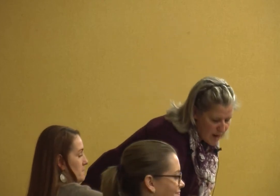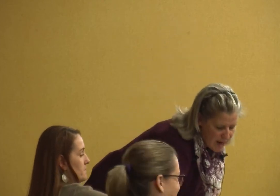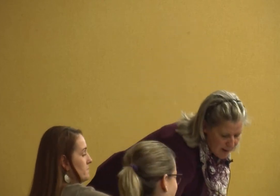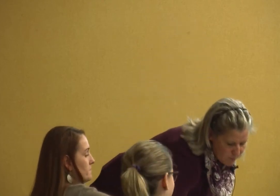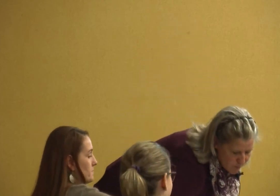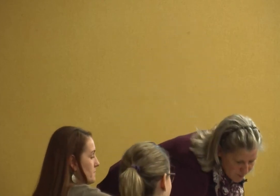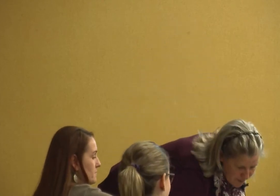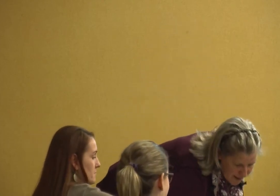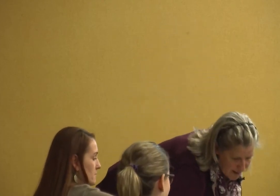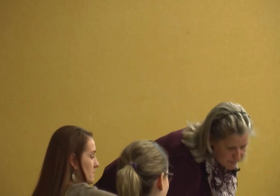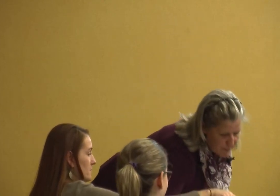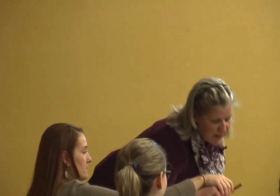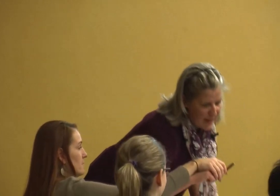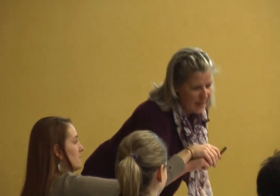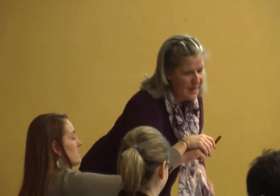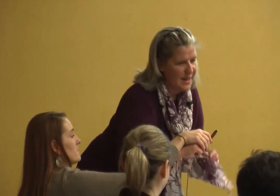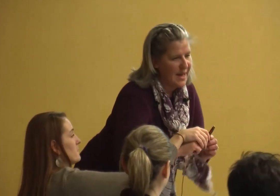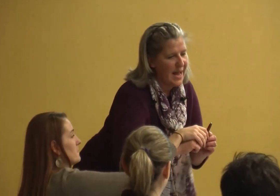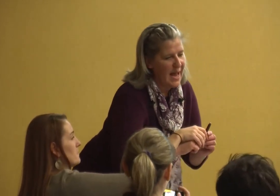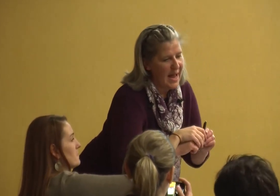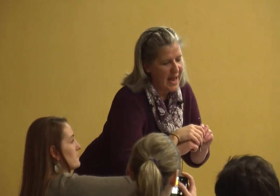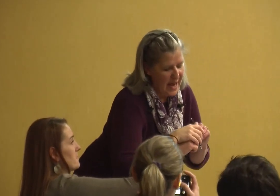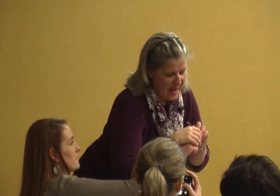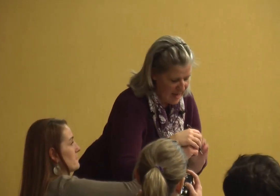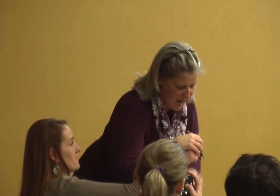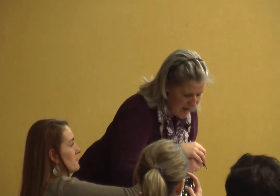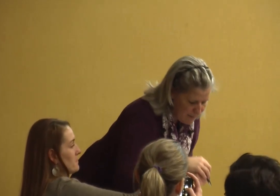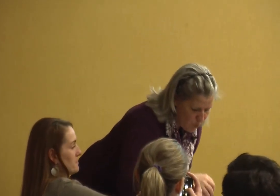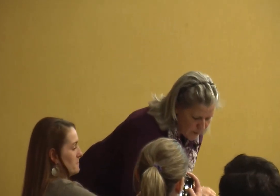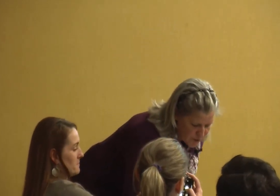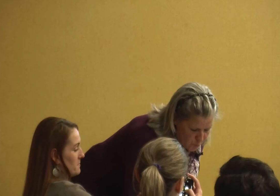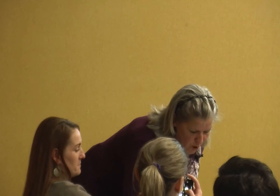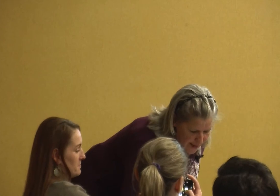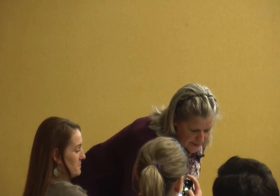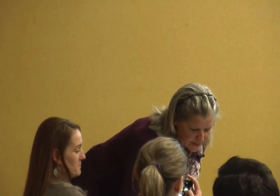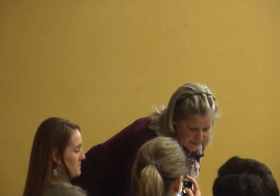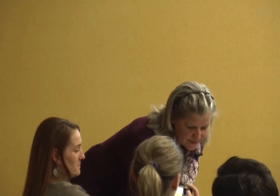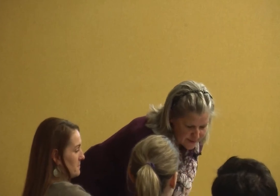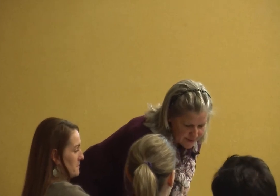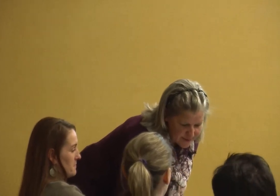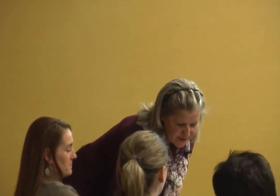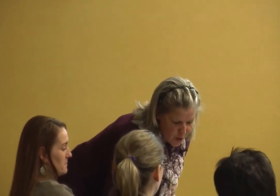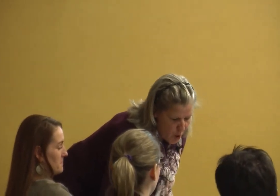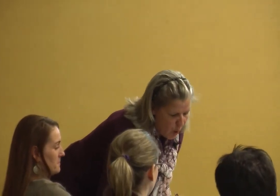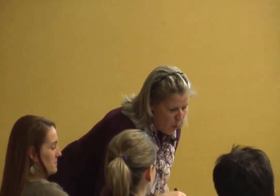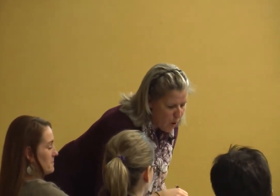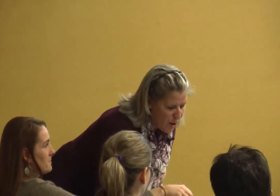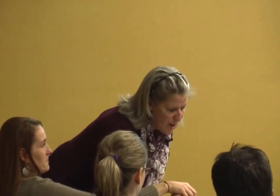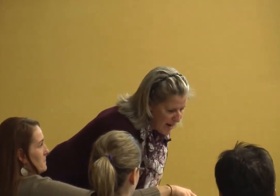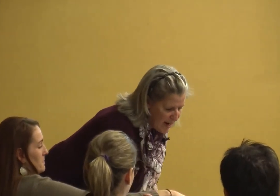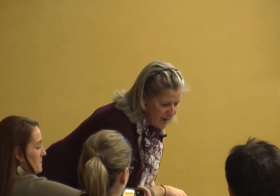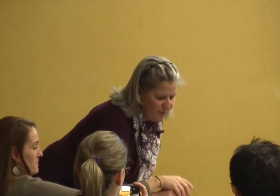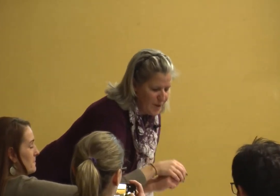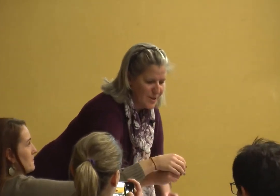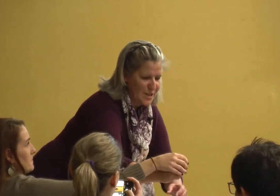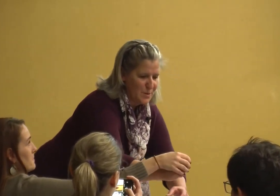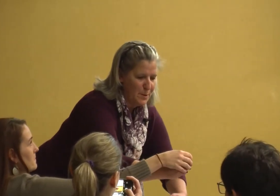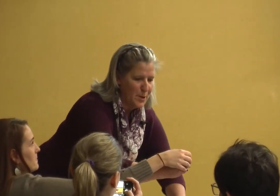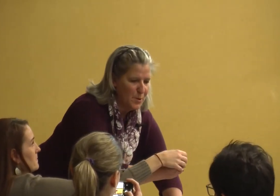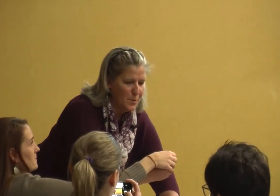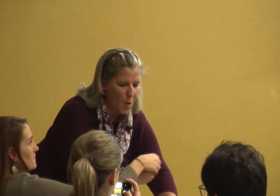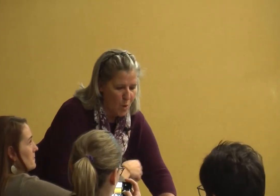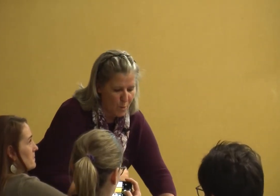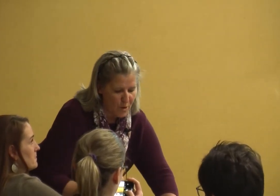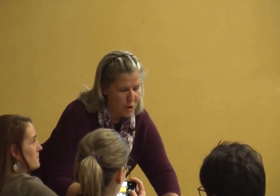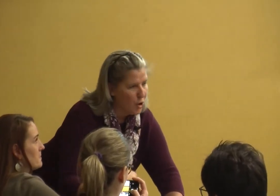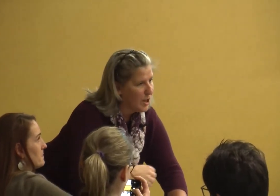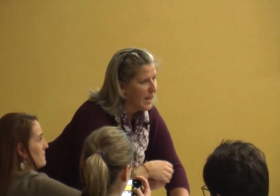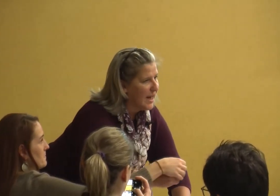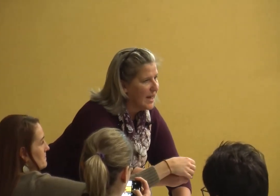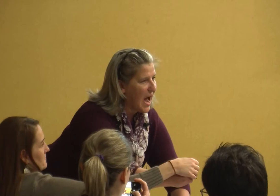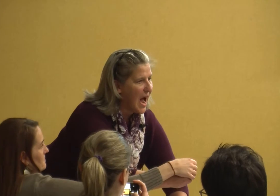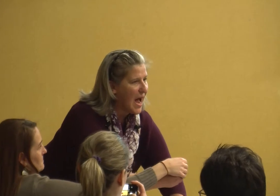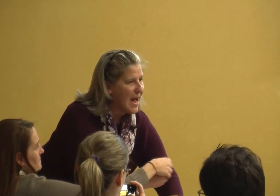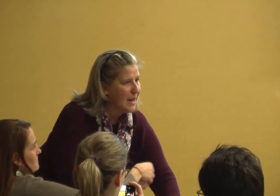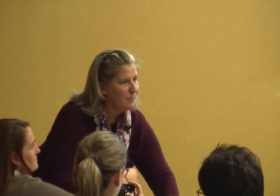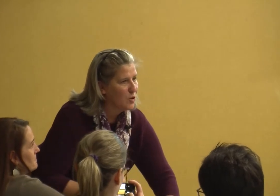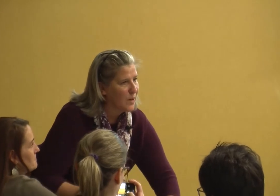going to pick up the pen and I'm going to write or if there's a spoon or we're cooking I'm doing